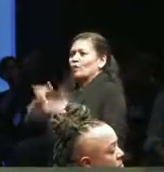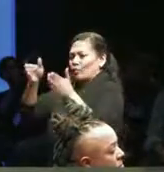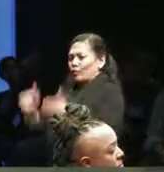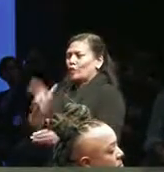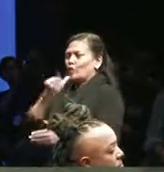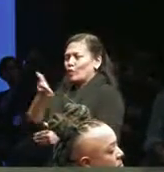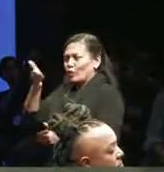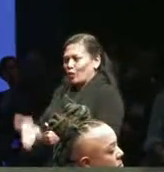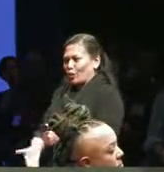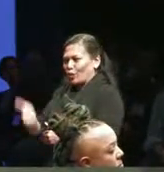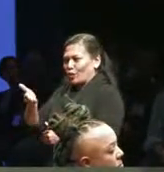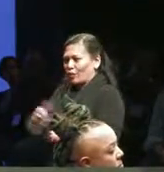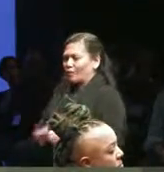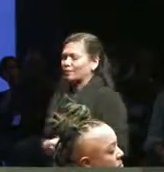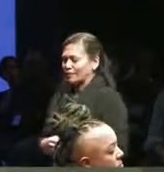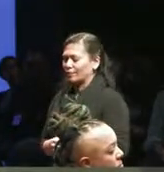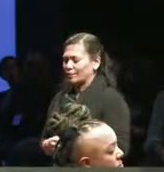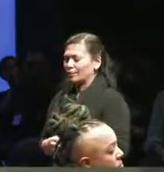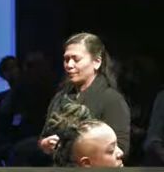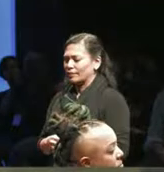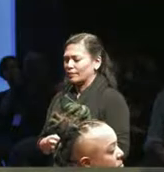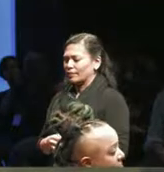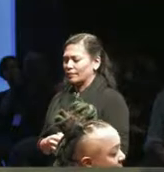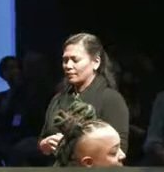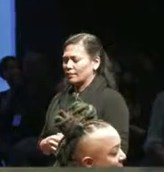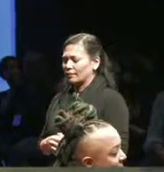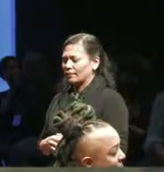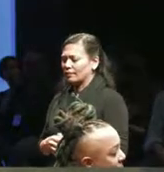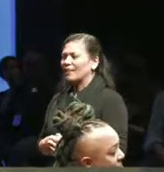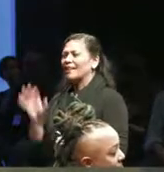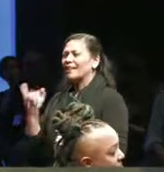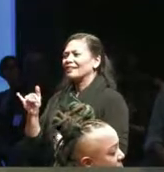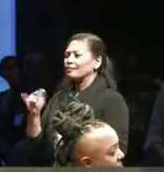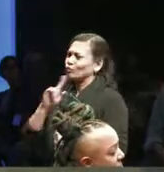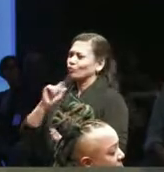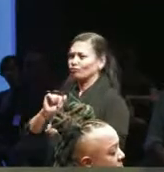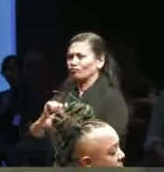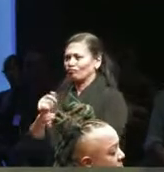It's kind of the human representation. A conversation that's been happening